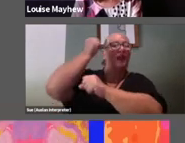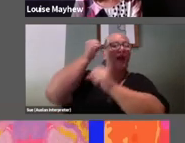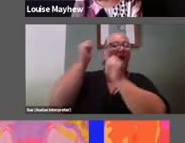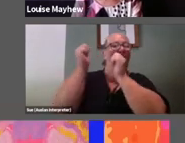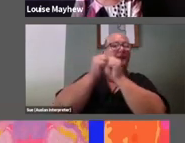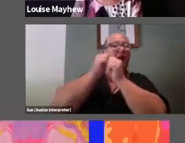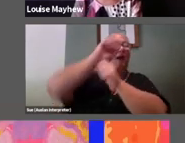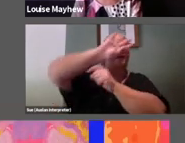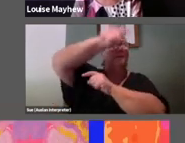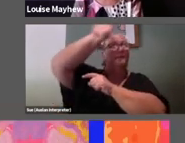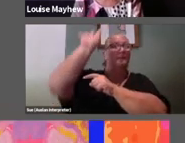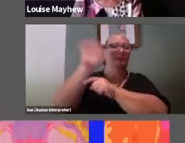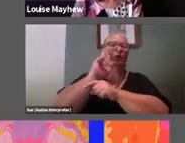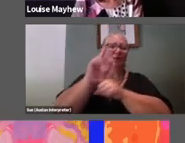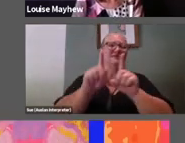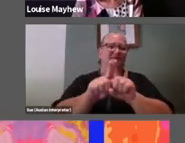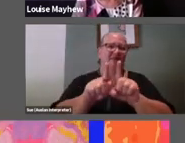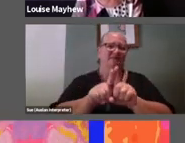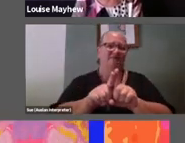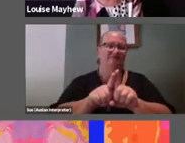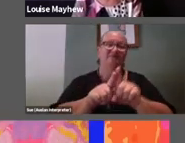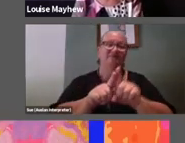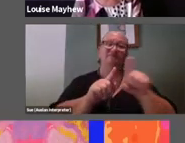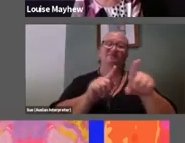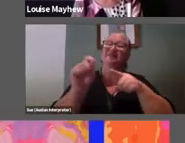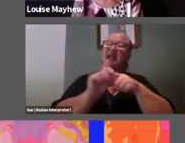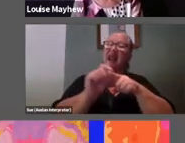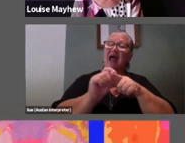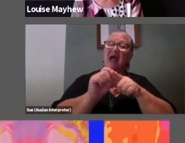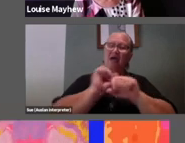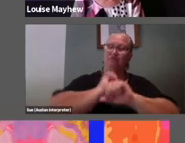In terms of color this brilliant pink and metallic highlights